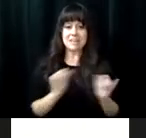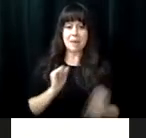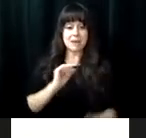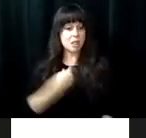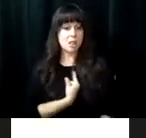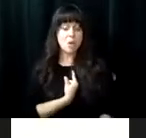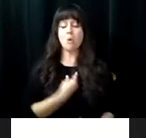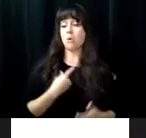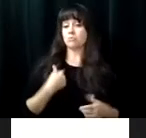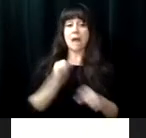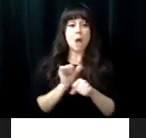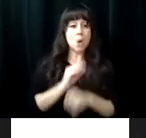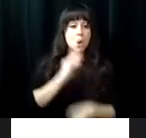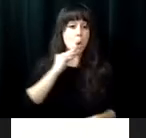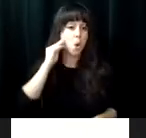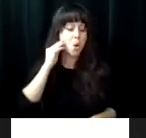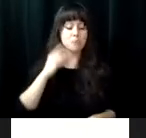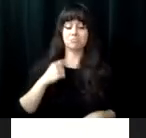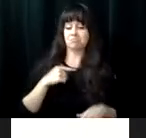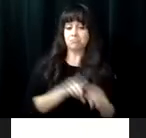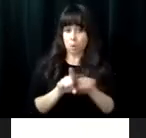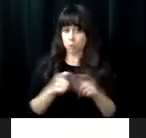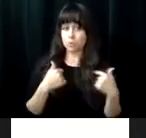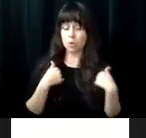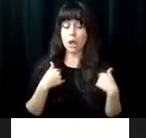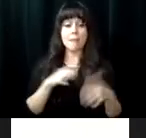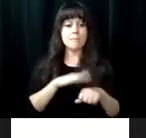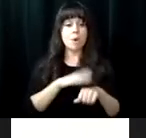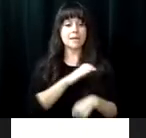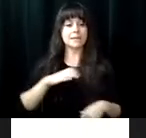clinical work anyway. I now am independent. I live alone